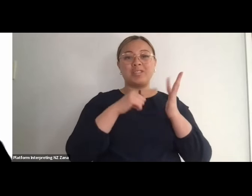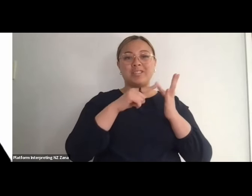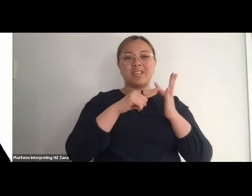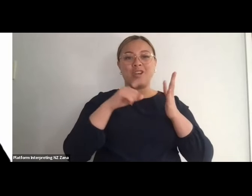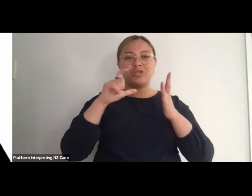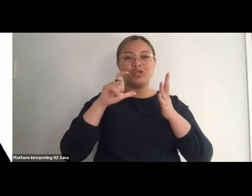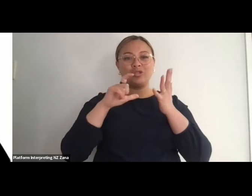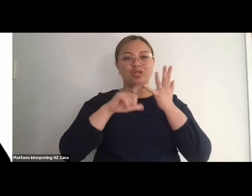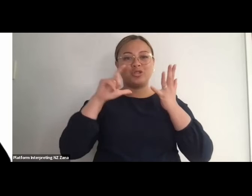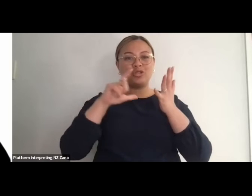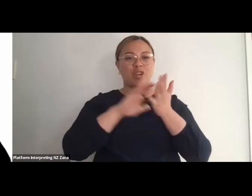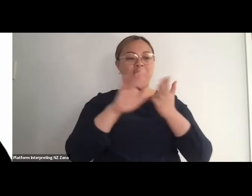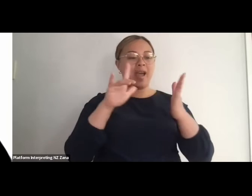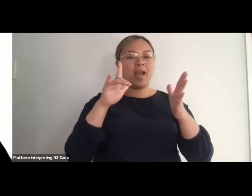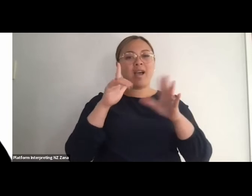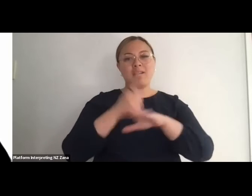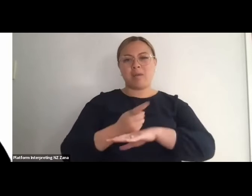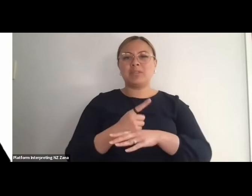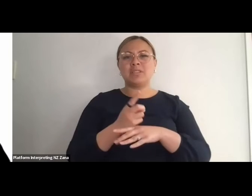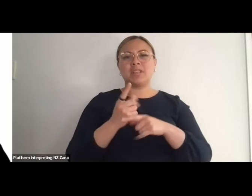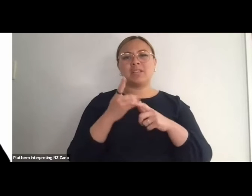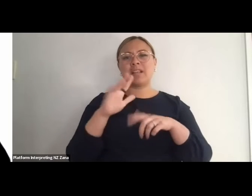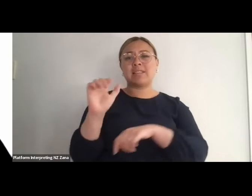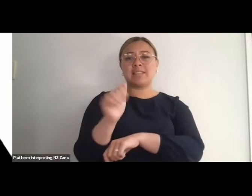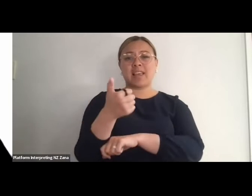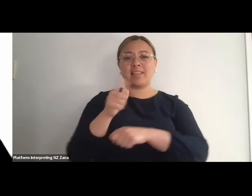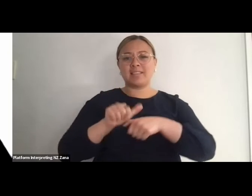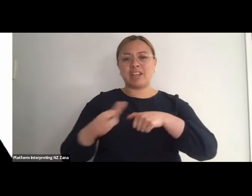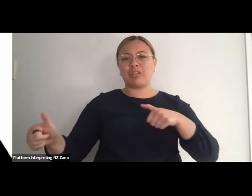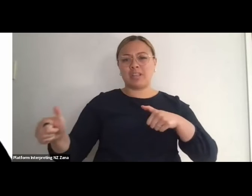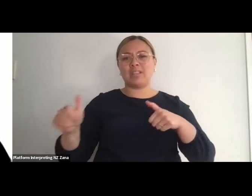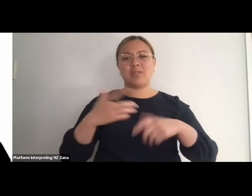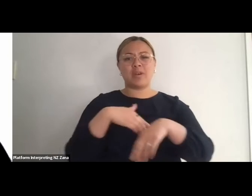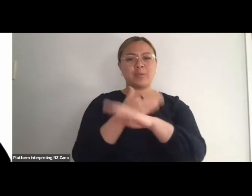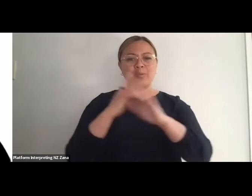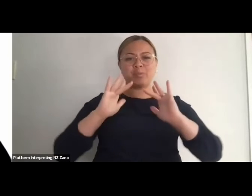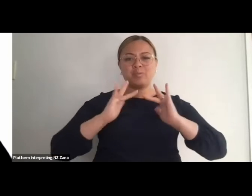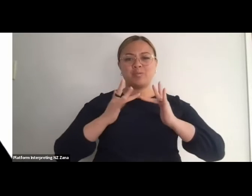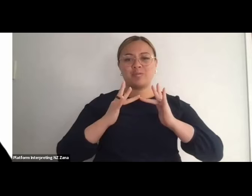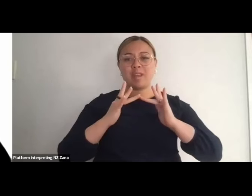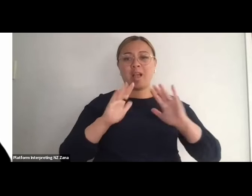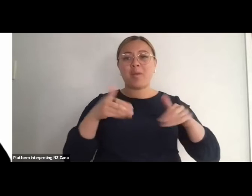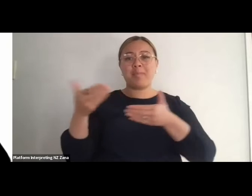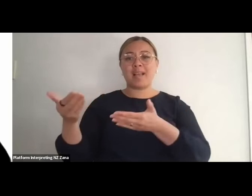Webinar Series with Claire Cunningham. I'm gonna pass it over to JT, our General Manager to open up